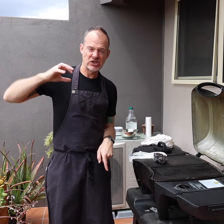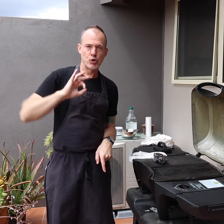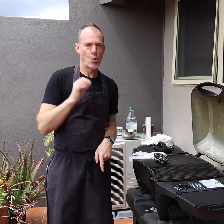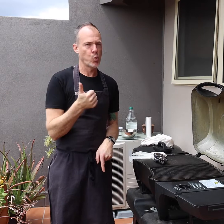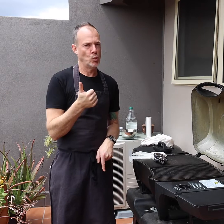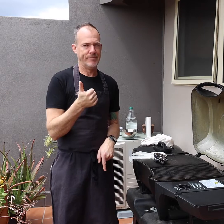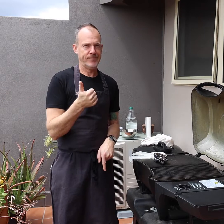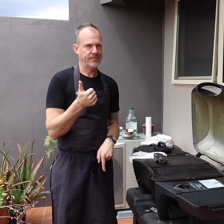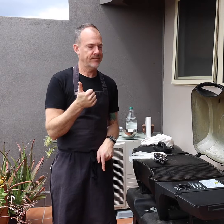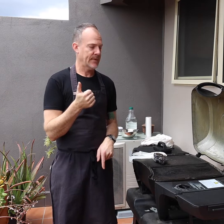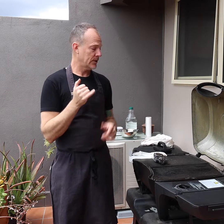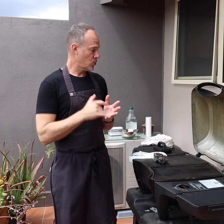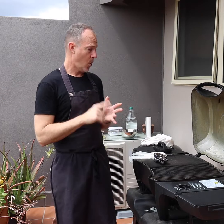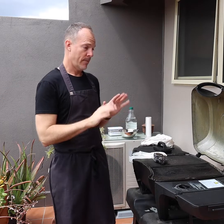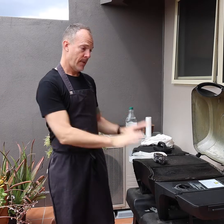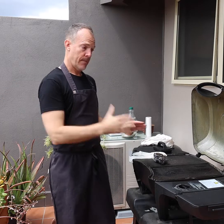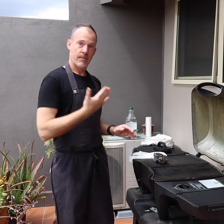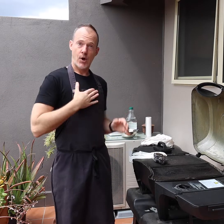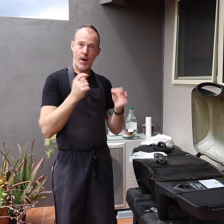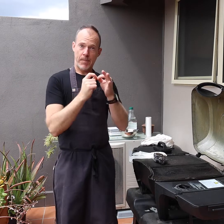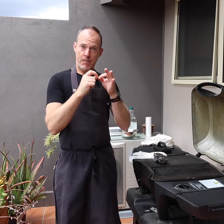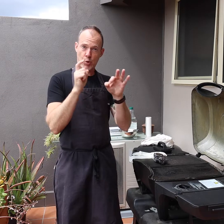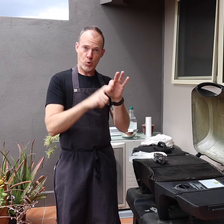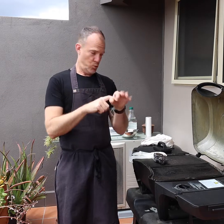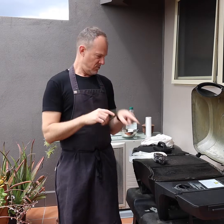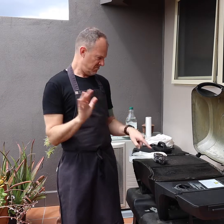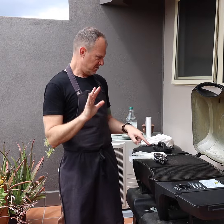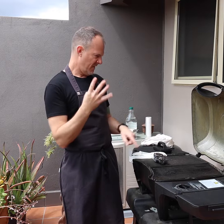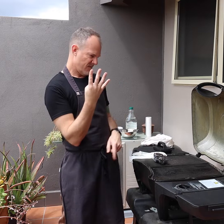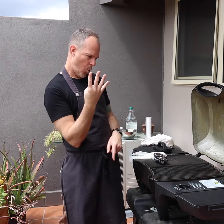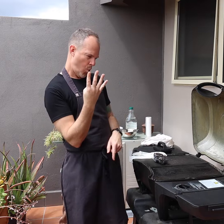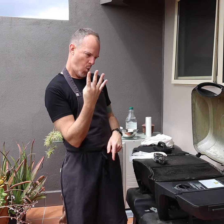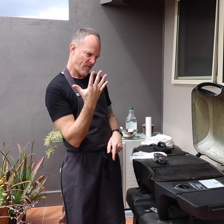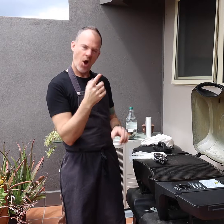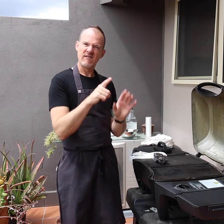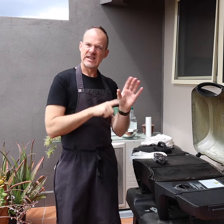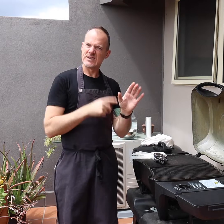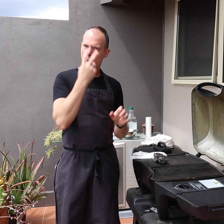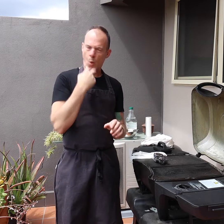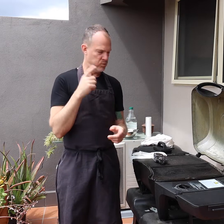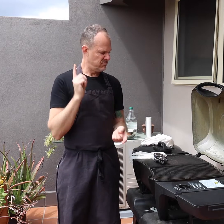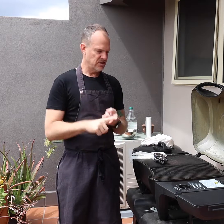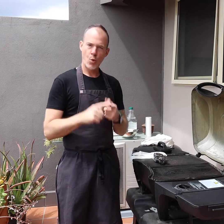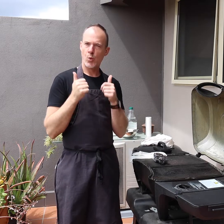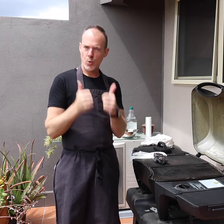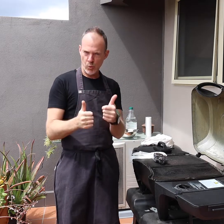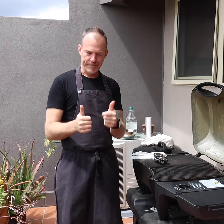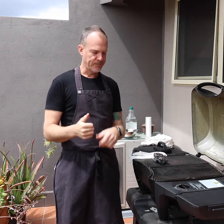This is not good. Now, my BBQ is about four or five years old and it is still good.